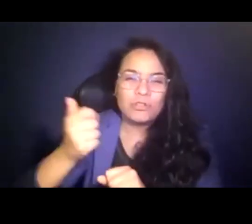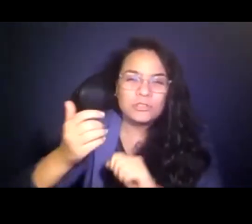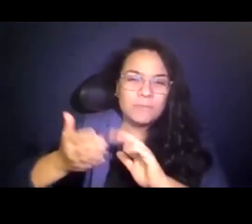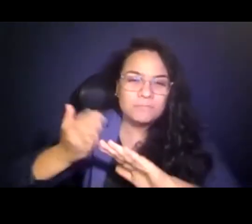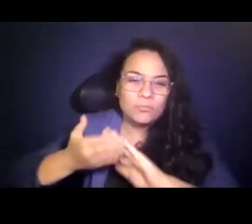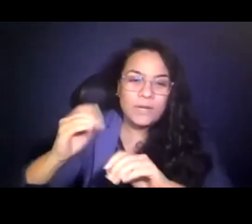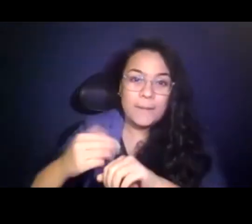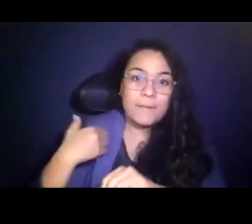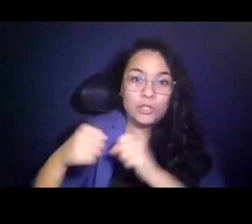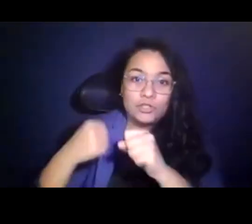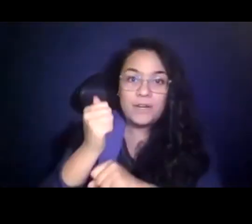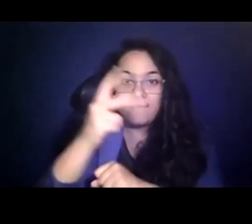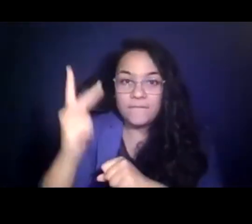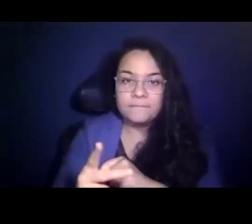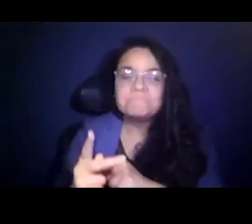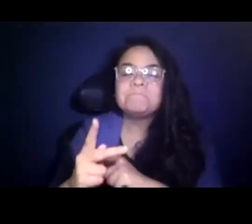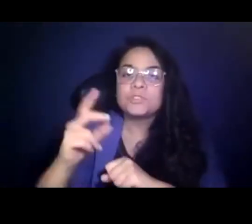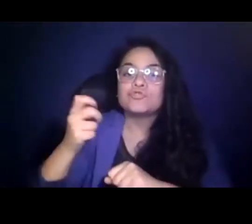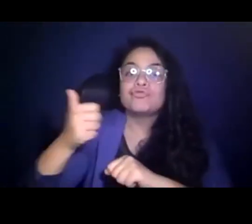year and a half, transit ridership is coming back